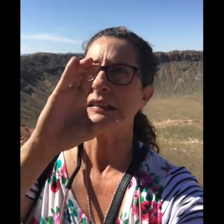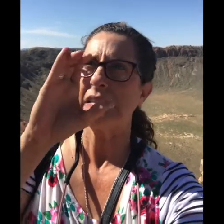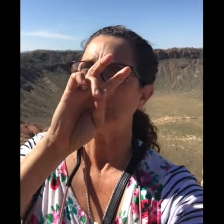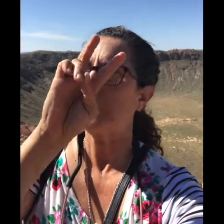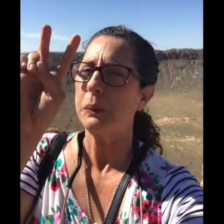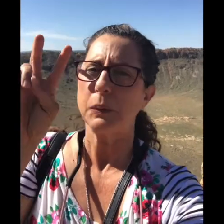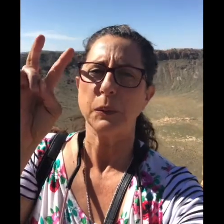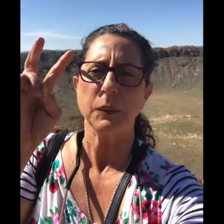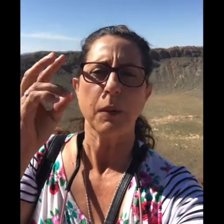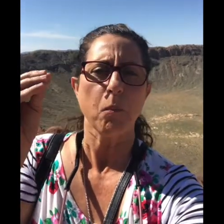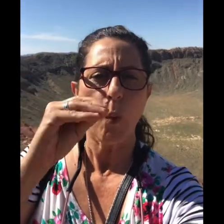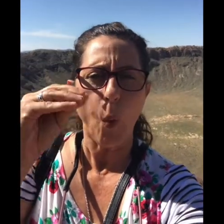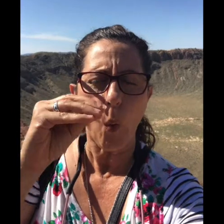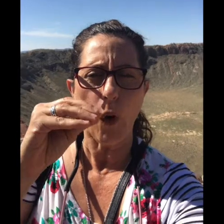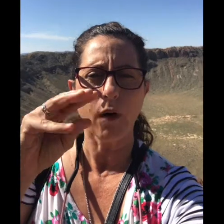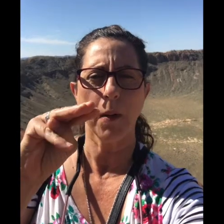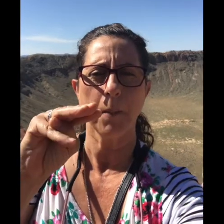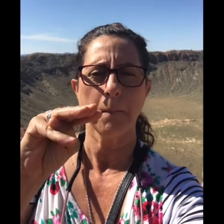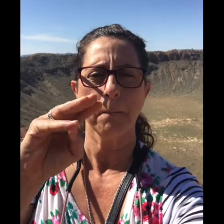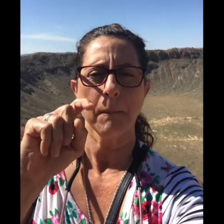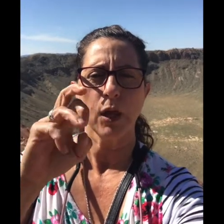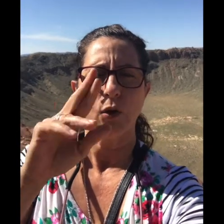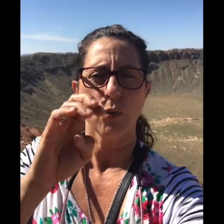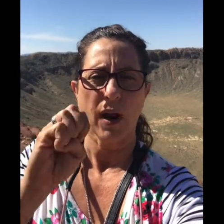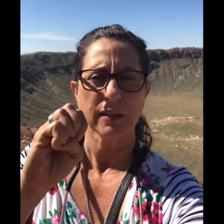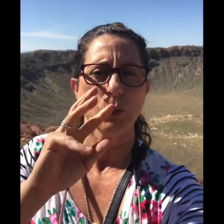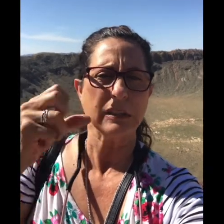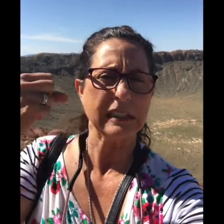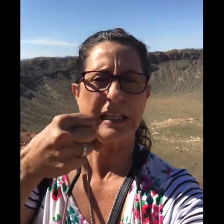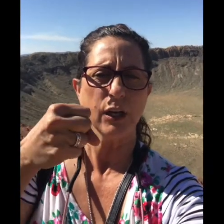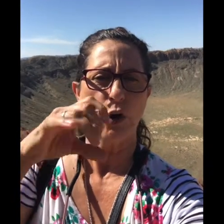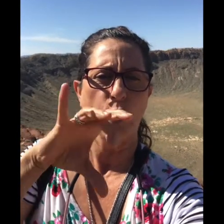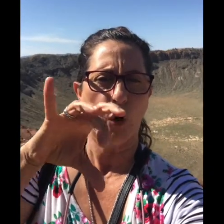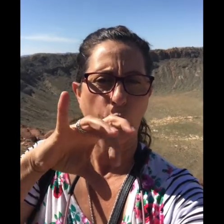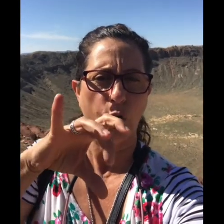about space and how it works. They also watch for meteors that could hit the earth